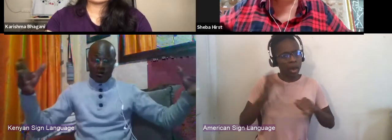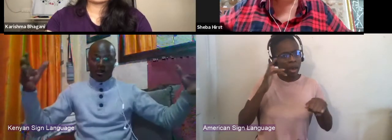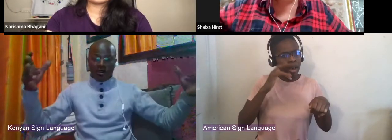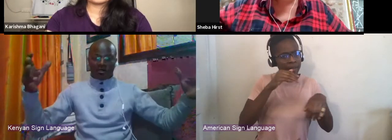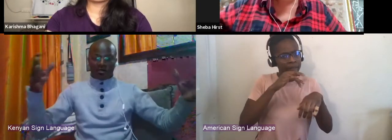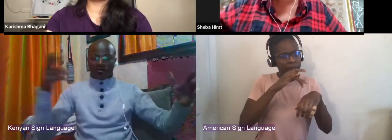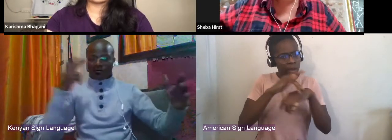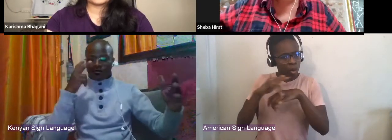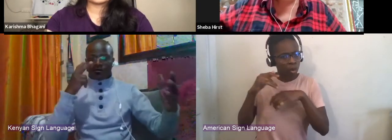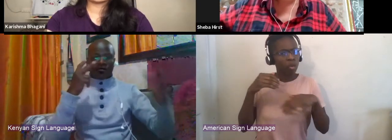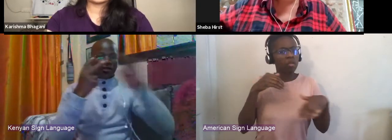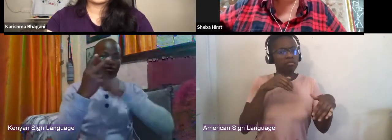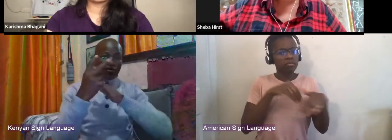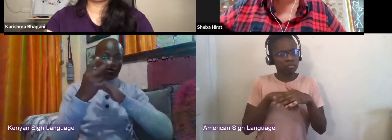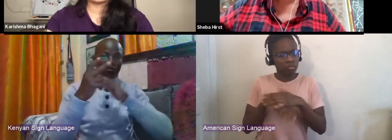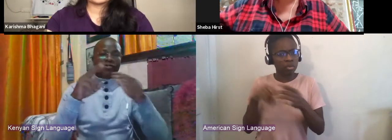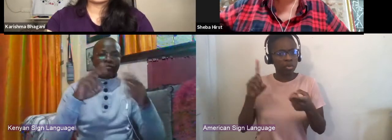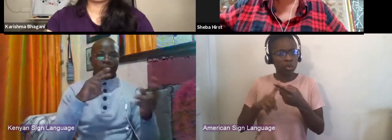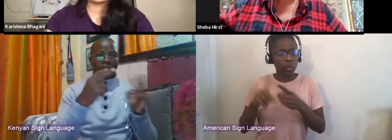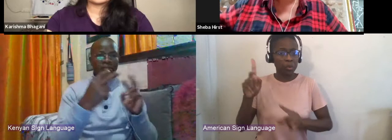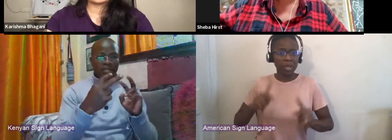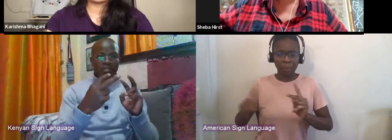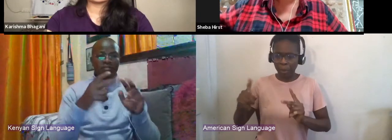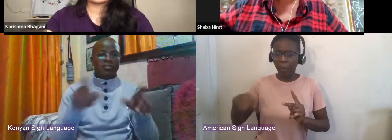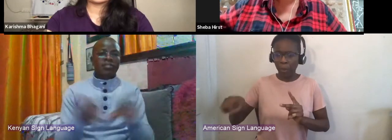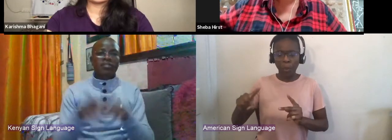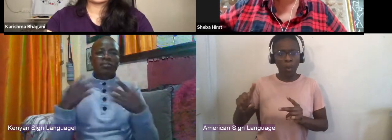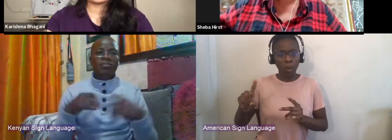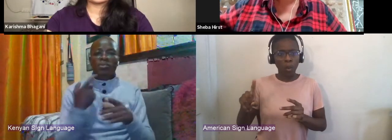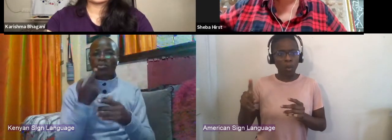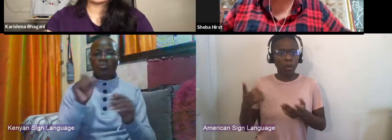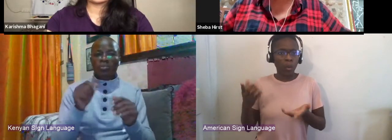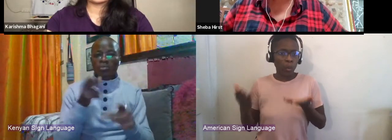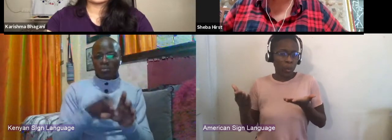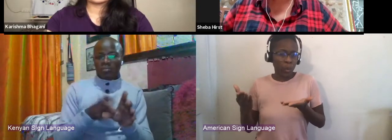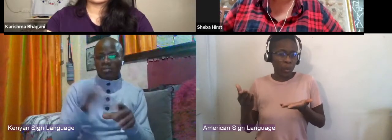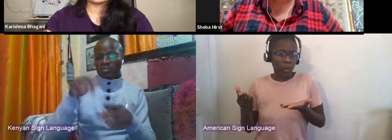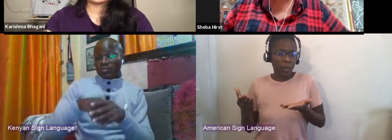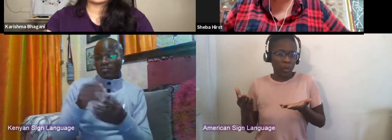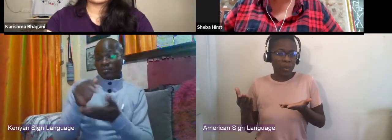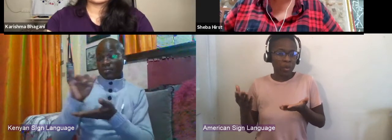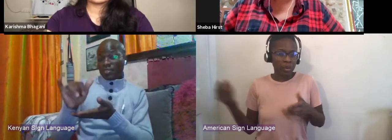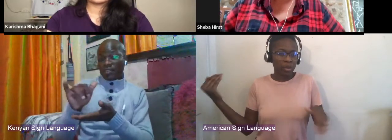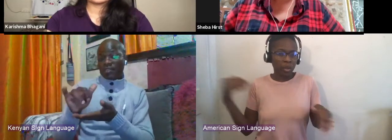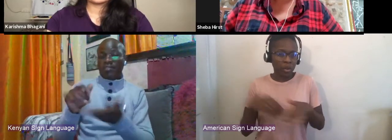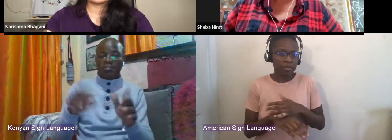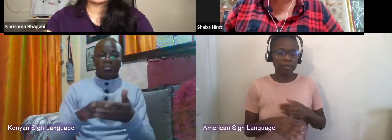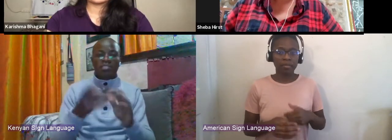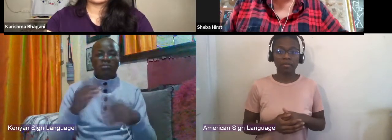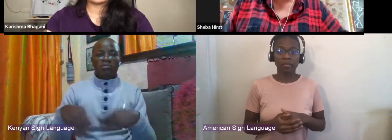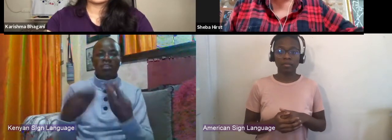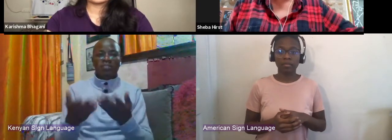to people who can participate in this? Because even if you're giving somebody a free ticket people are, oh, free tickets